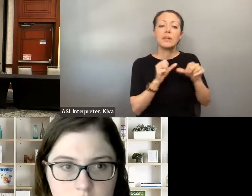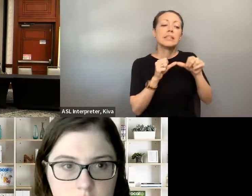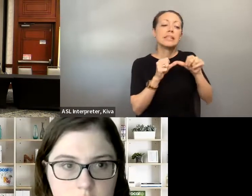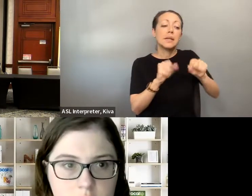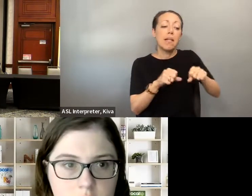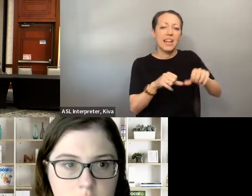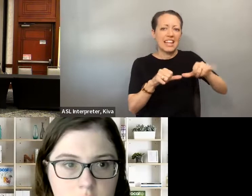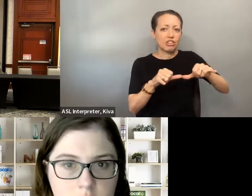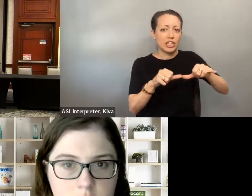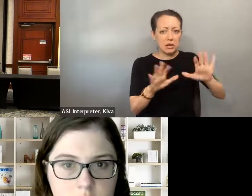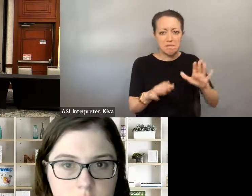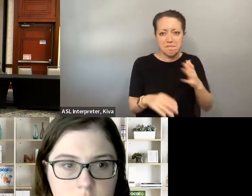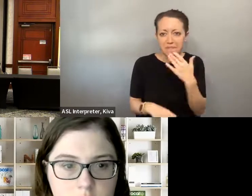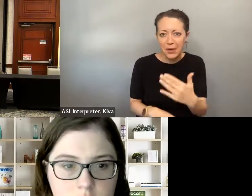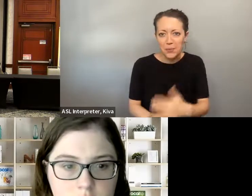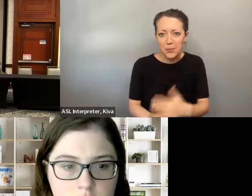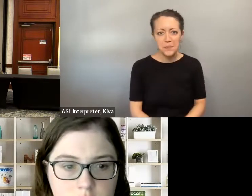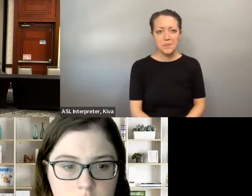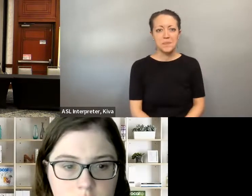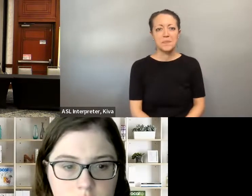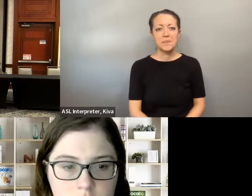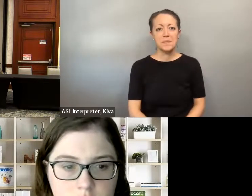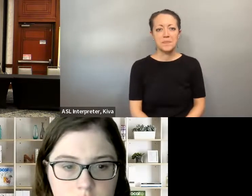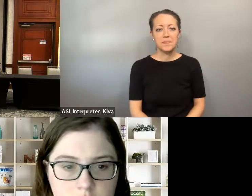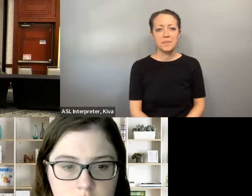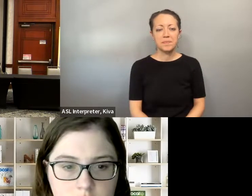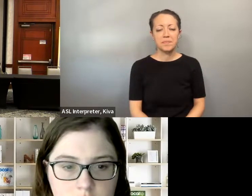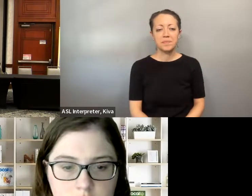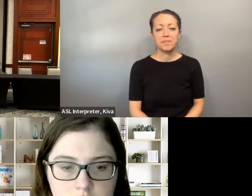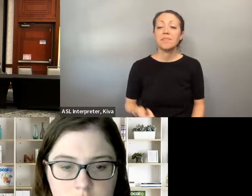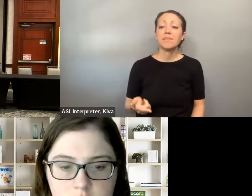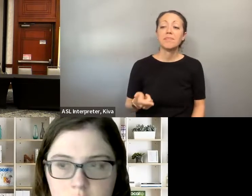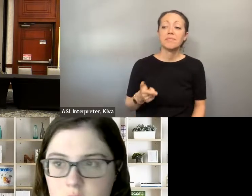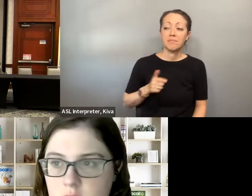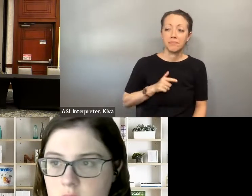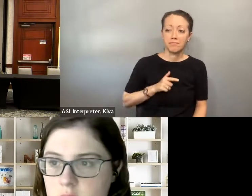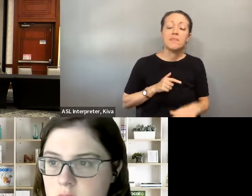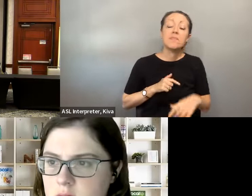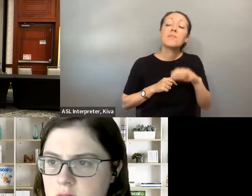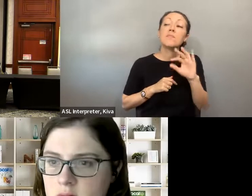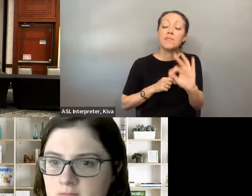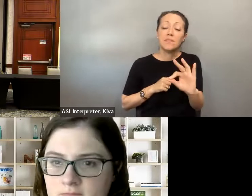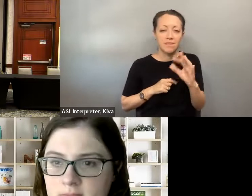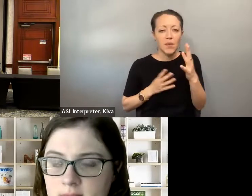blind, also a federal employee. My background is in sustainability engineering. Thank you. my background is in sustainability engineering. Thank you.